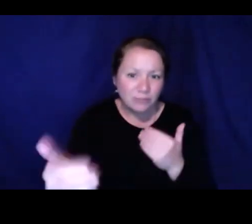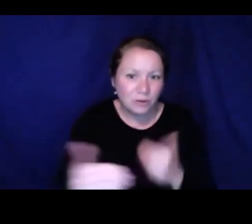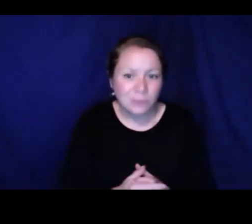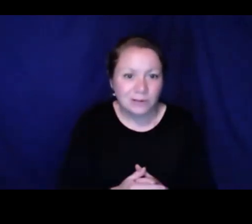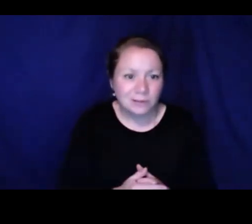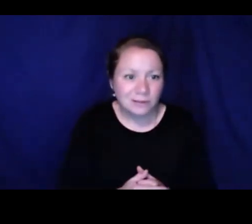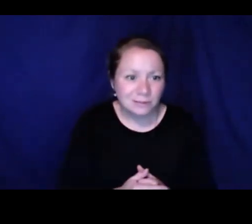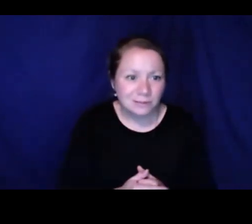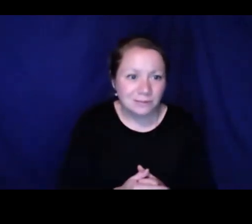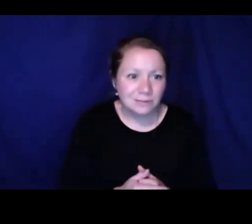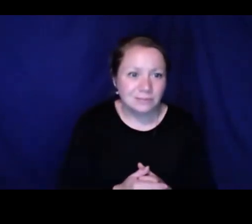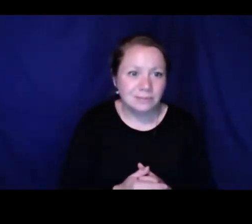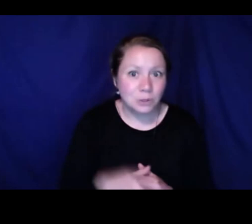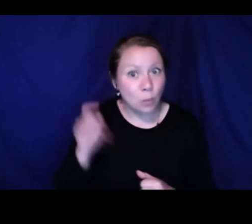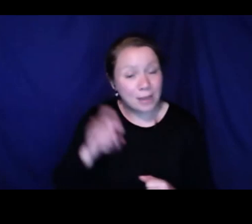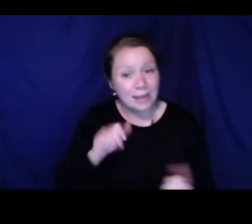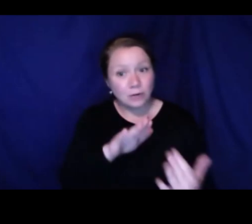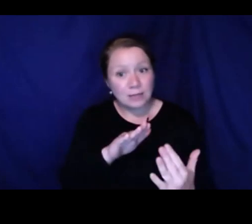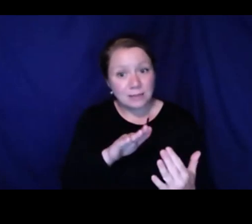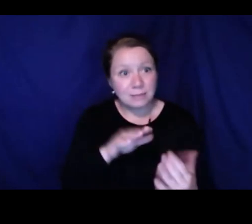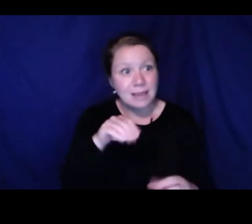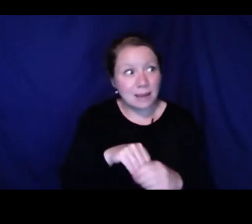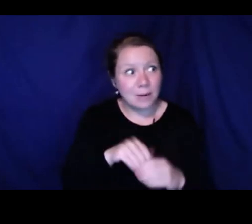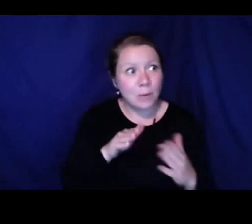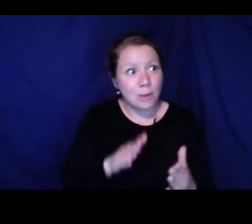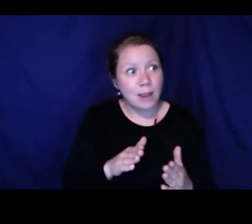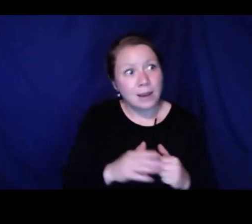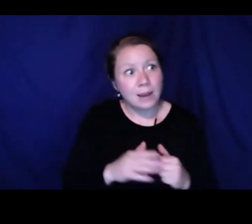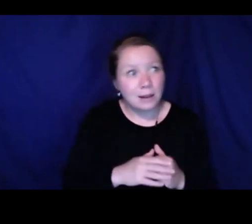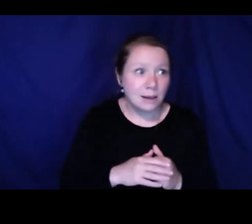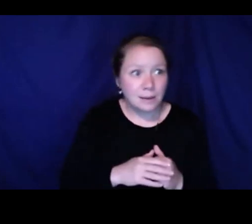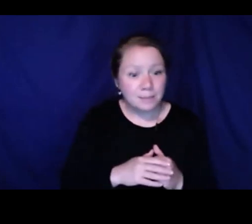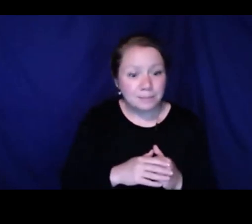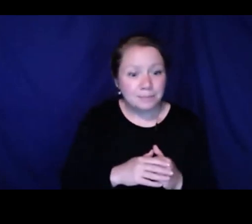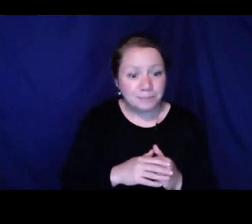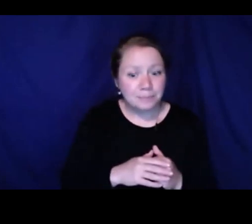a whole lot under there that needs to be addressed